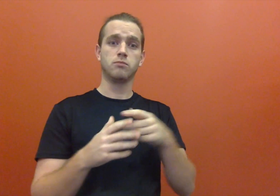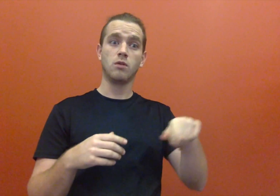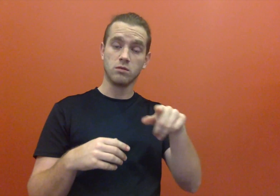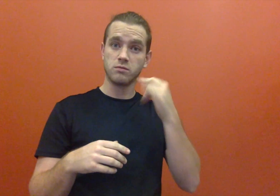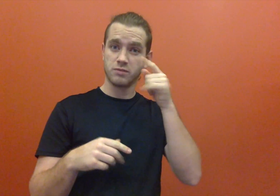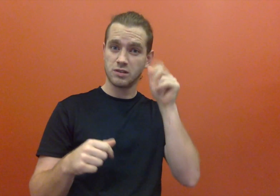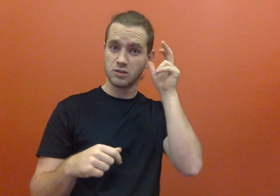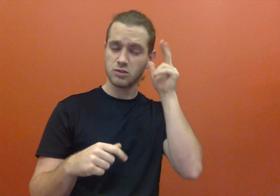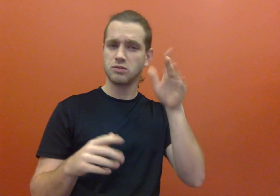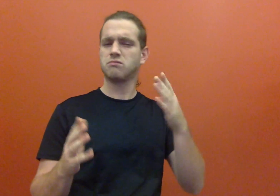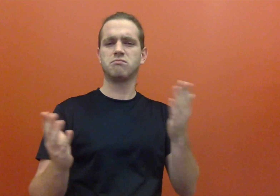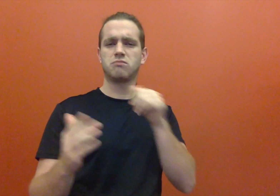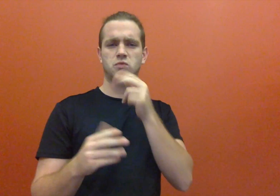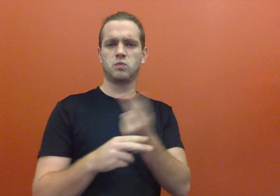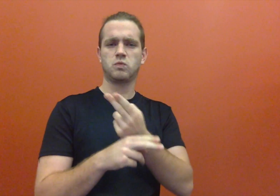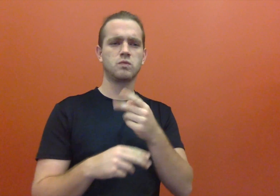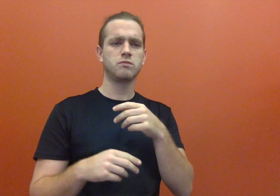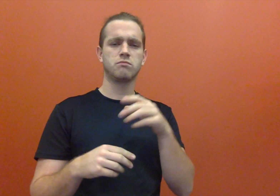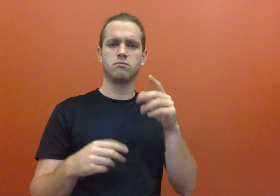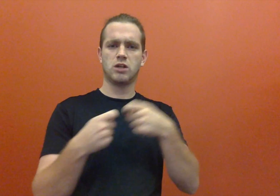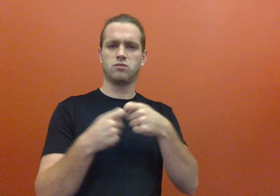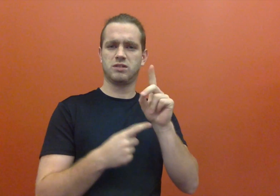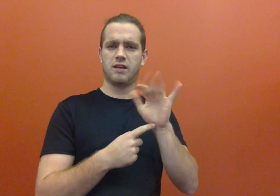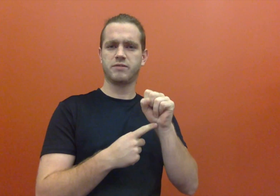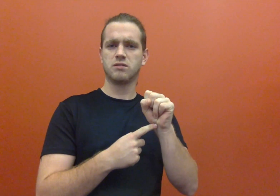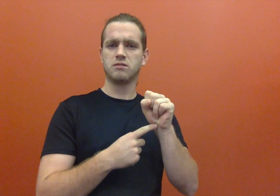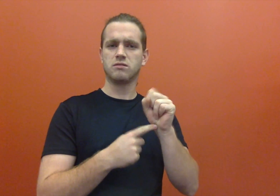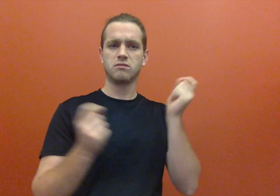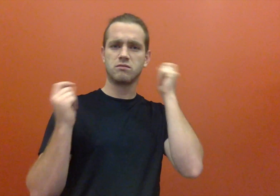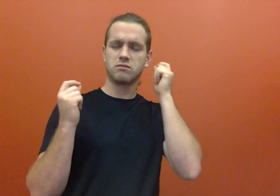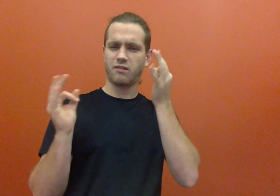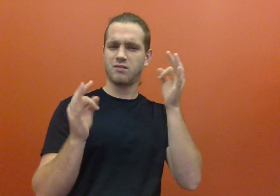If you can hear, I recommend not to use any electrical devices such as earphones. It will become distraction.